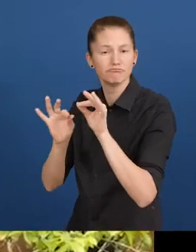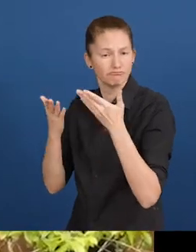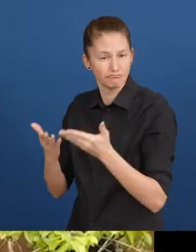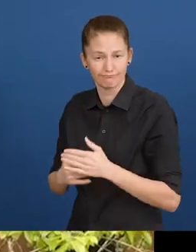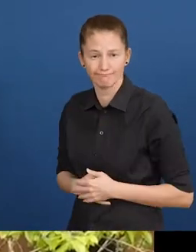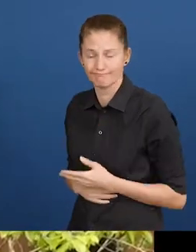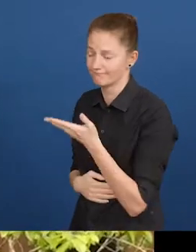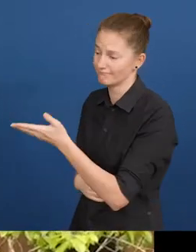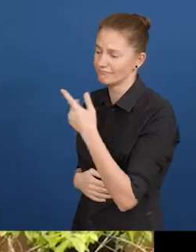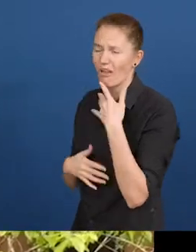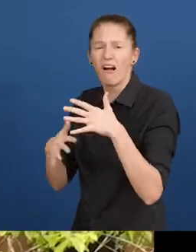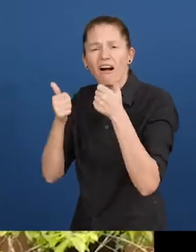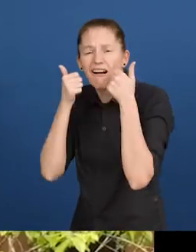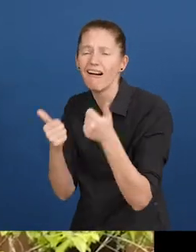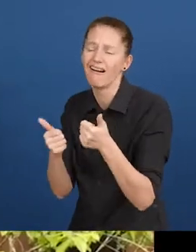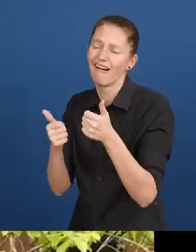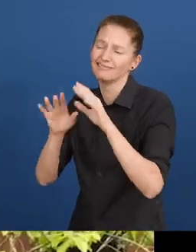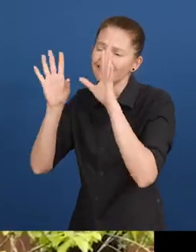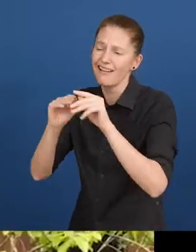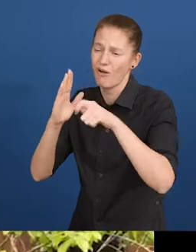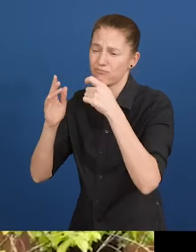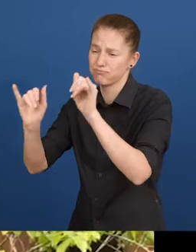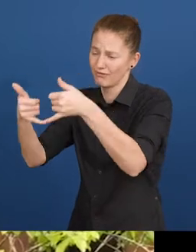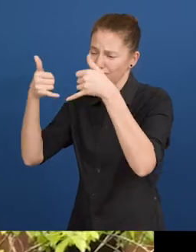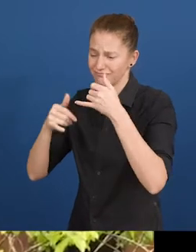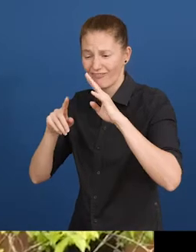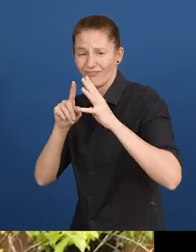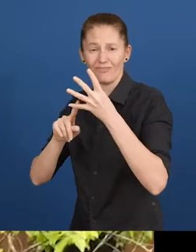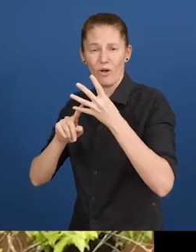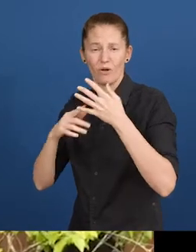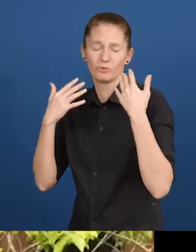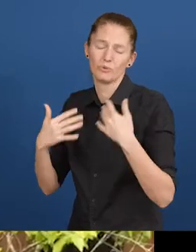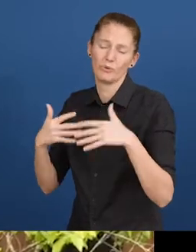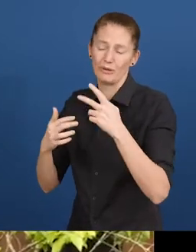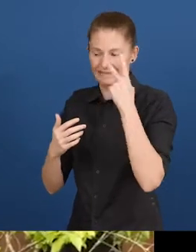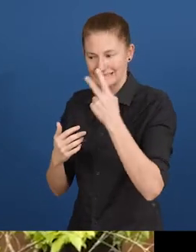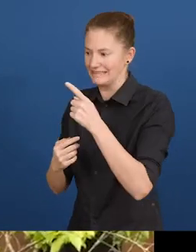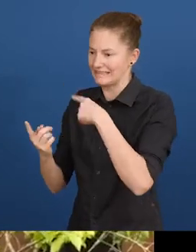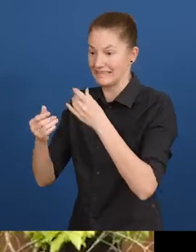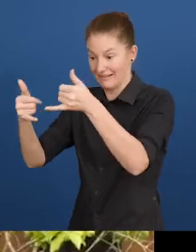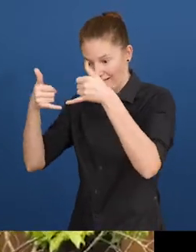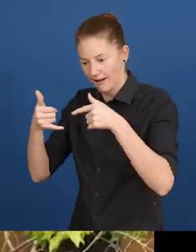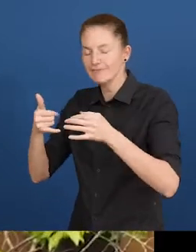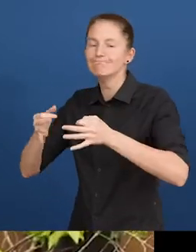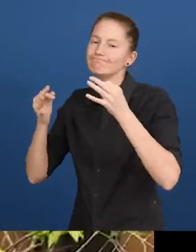That proves that our efforts are on the right track. Thank you very much!"